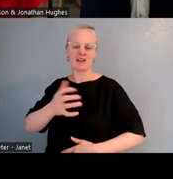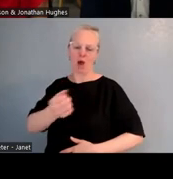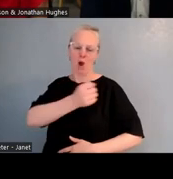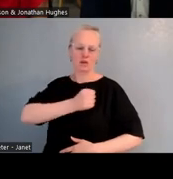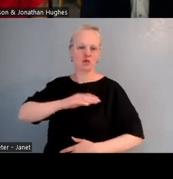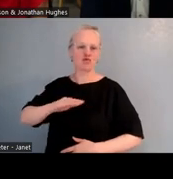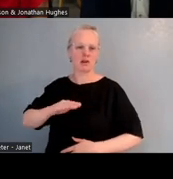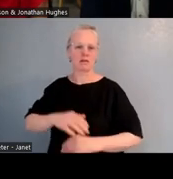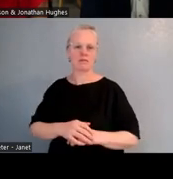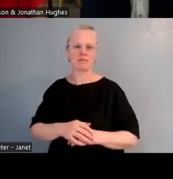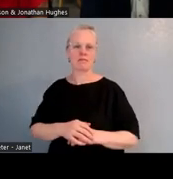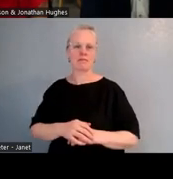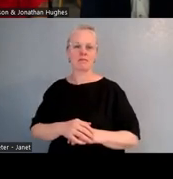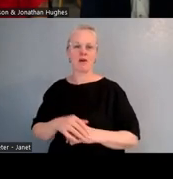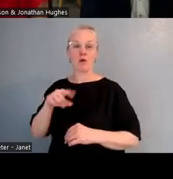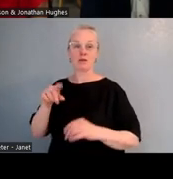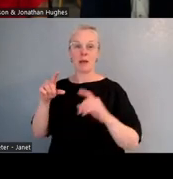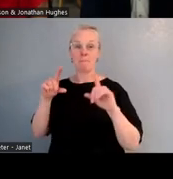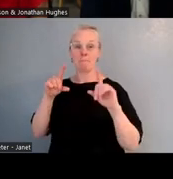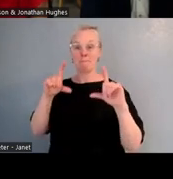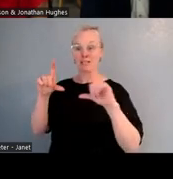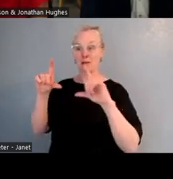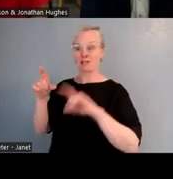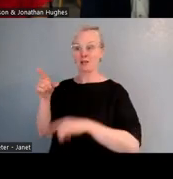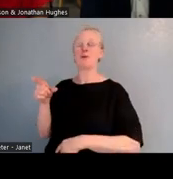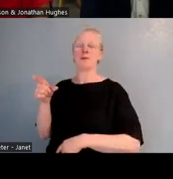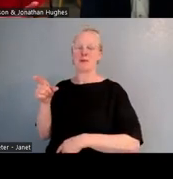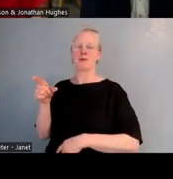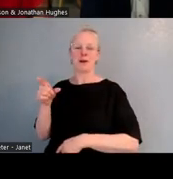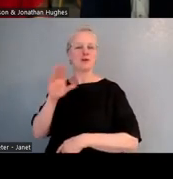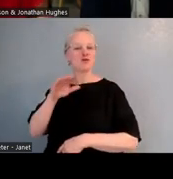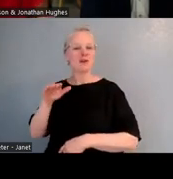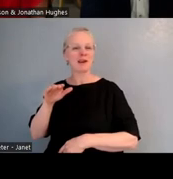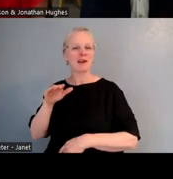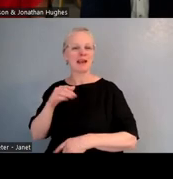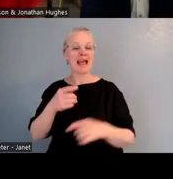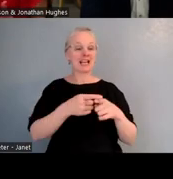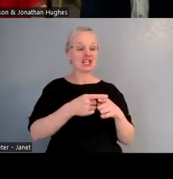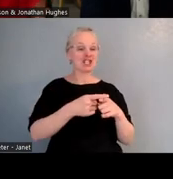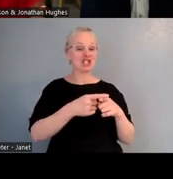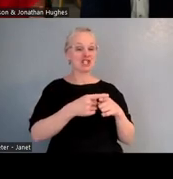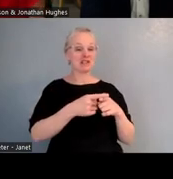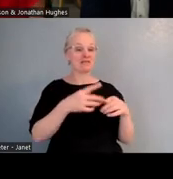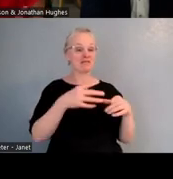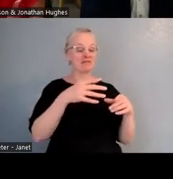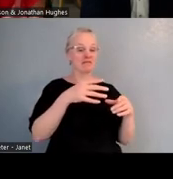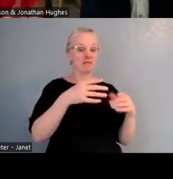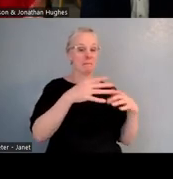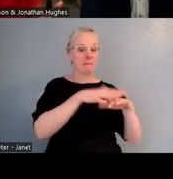These pictures show these kids who are in English medium there. There are kids who have gone on.